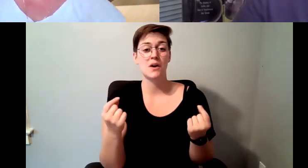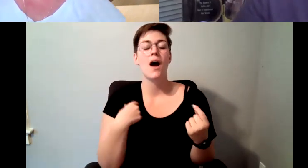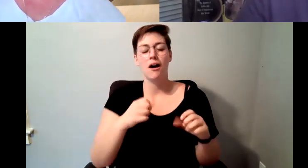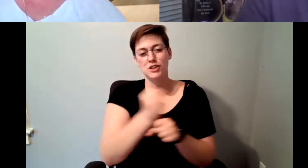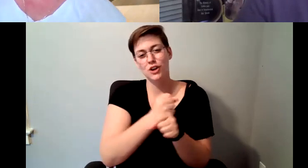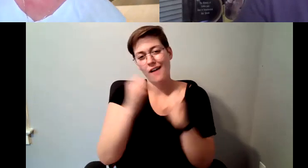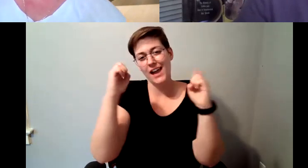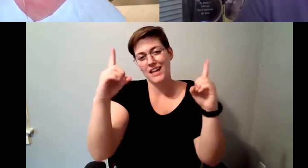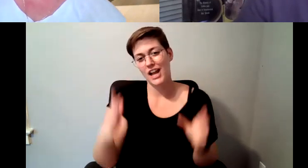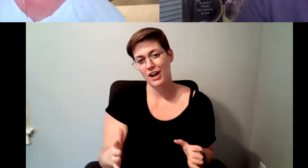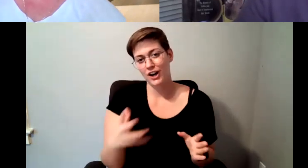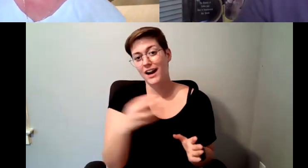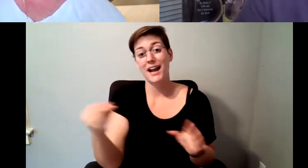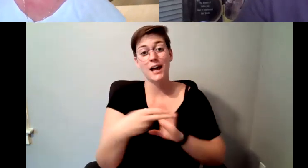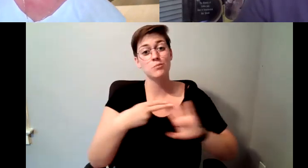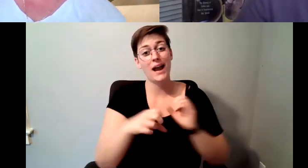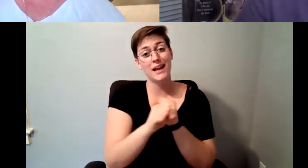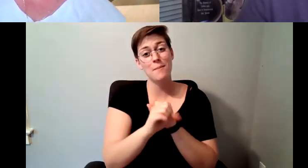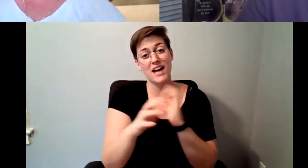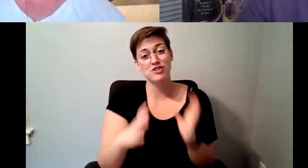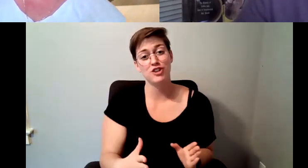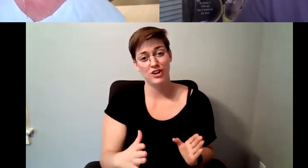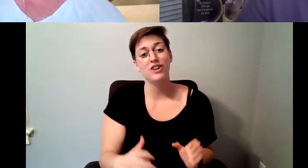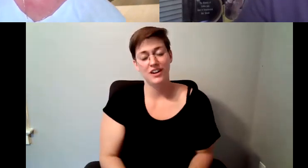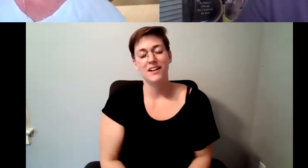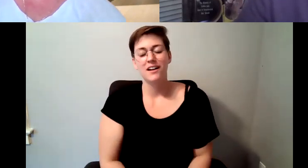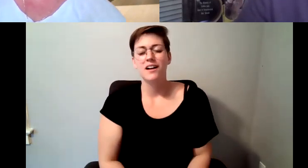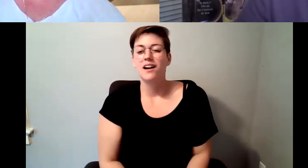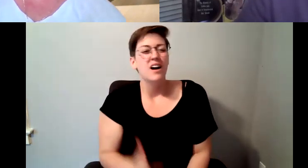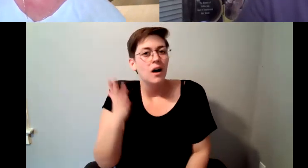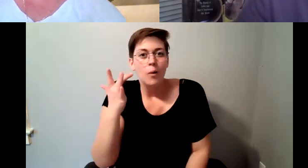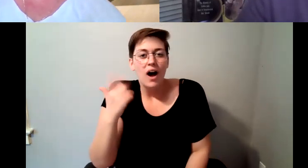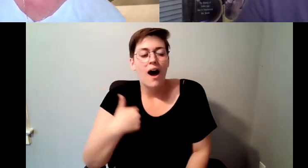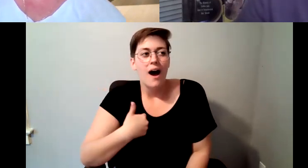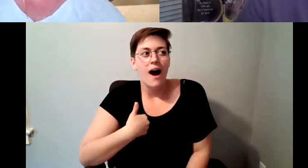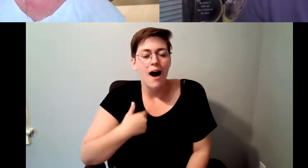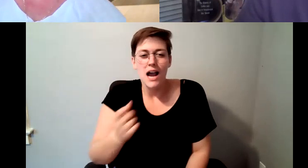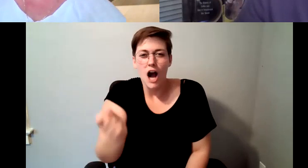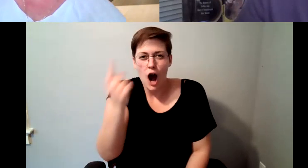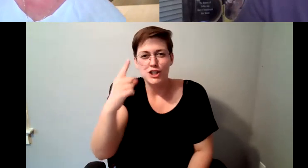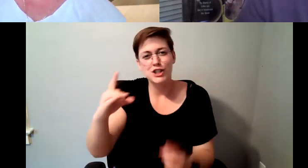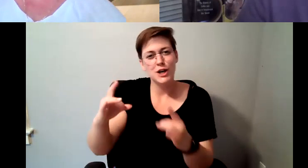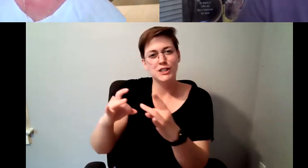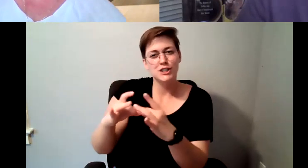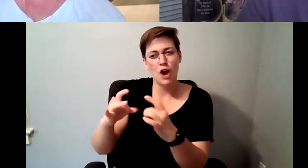because I understood I understood the the magic of what Starbucks was doing and I I